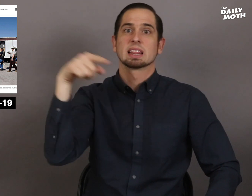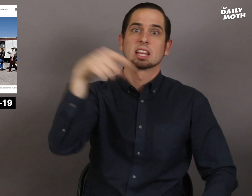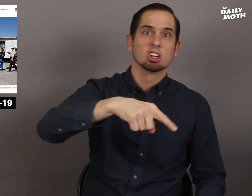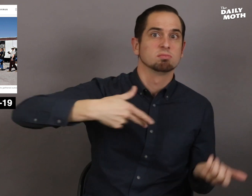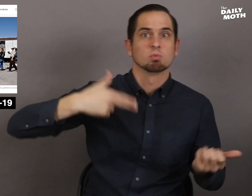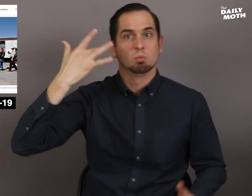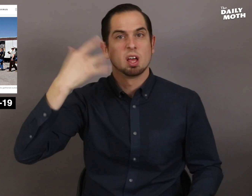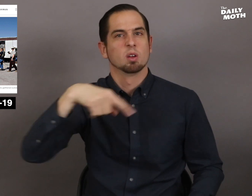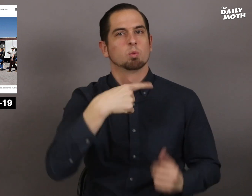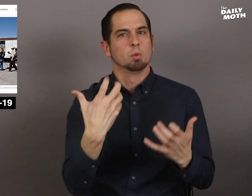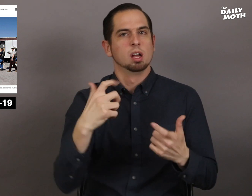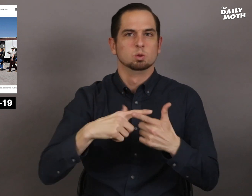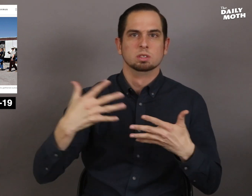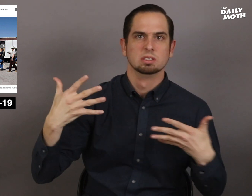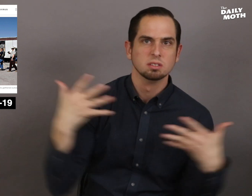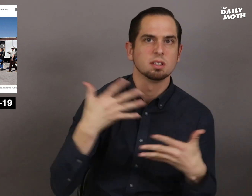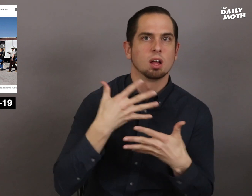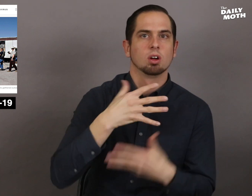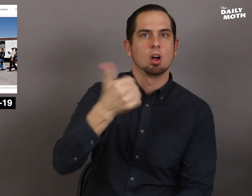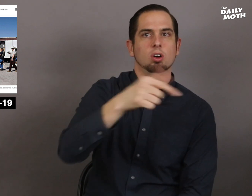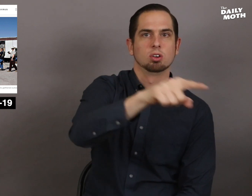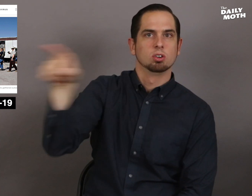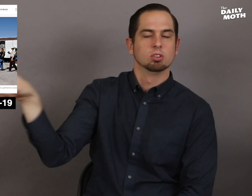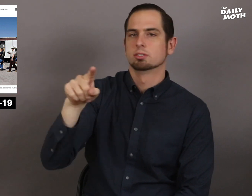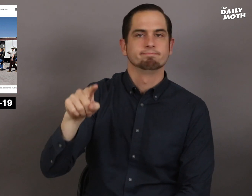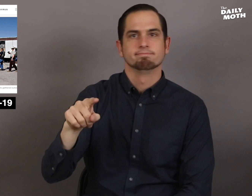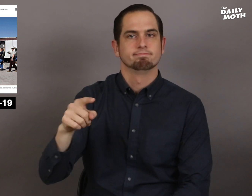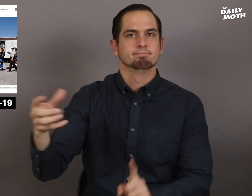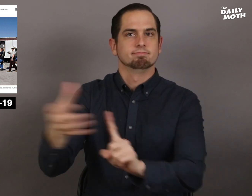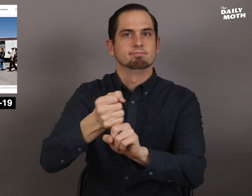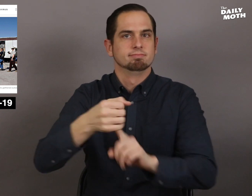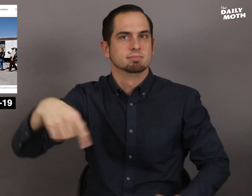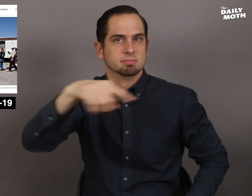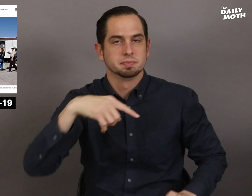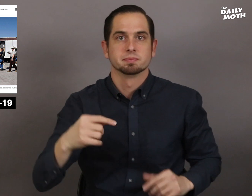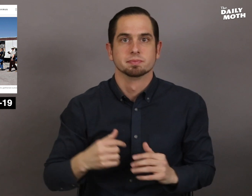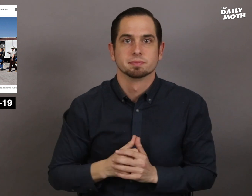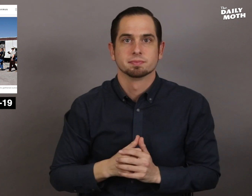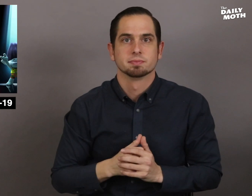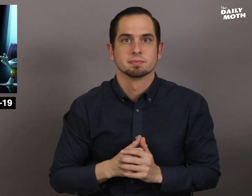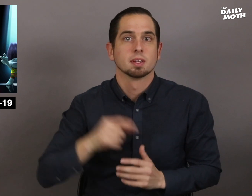but was there to intimidate people.